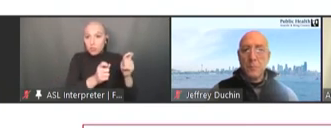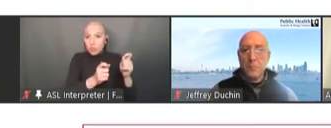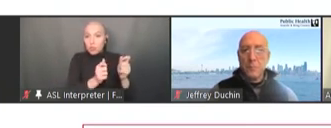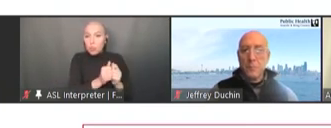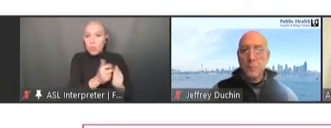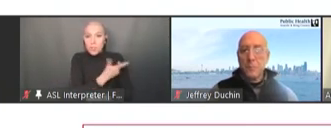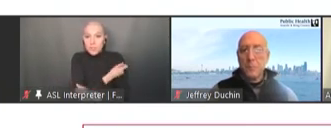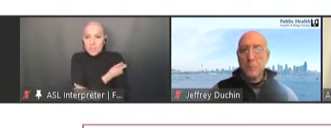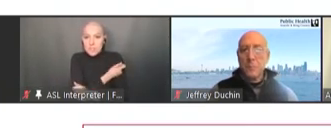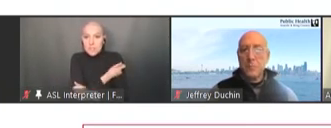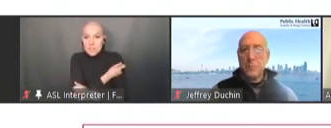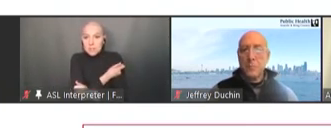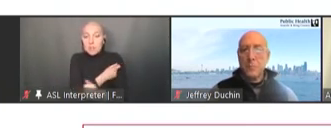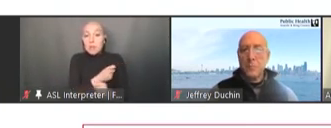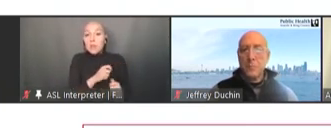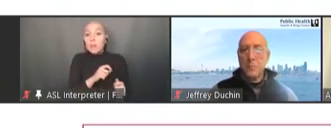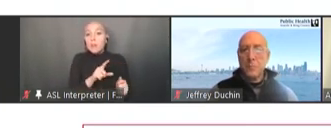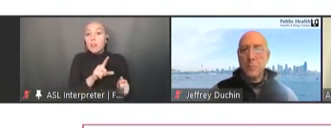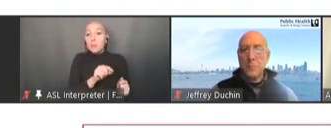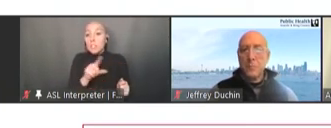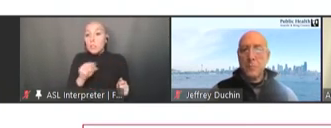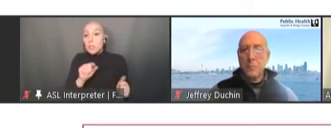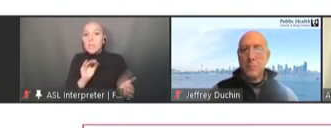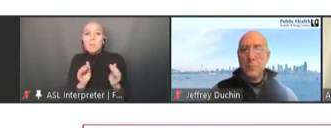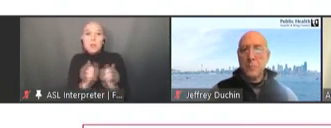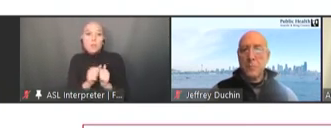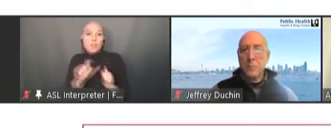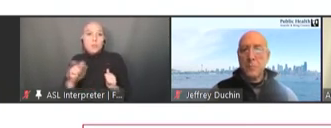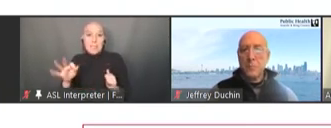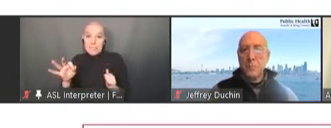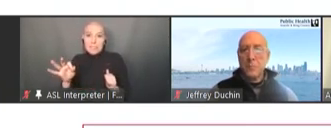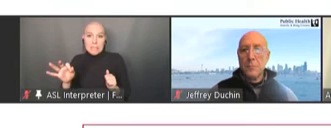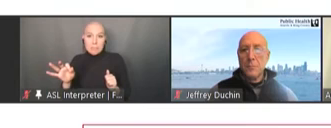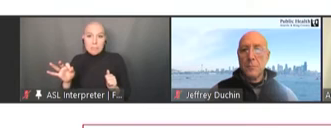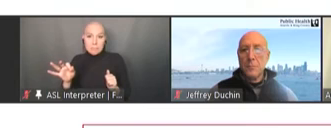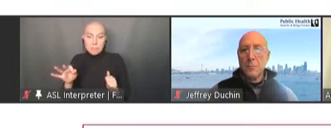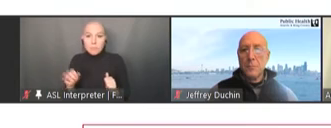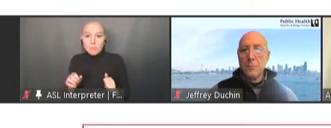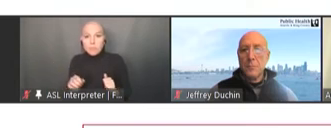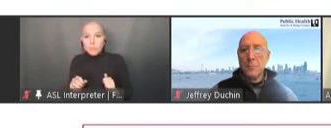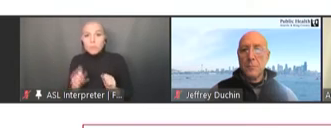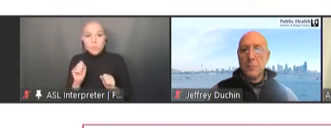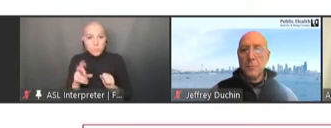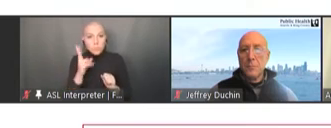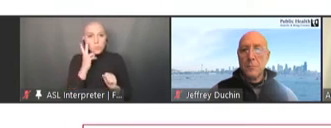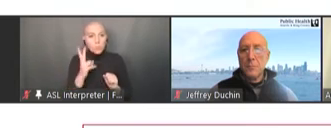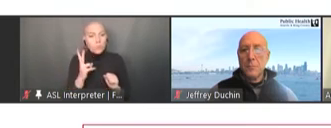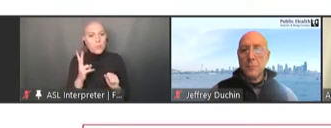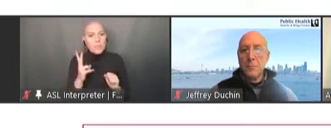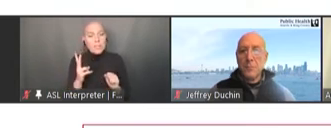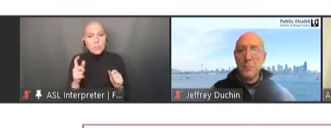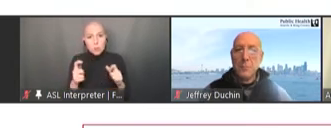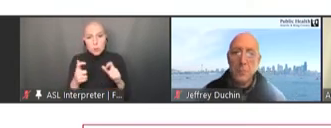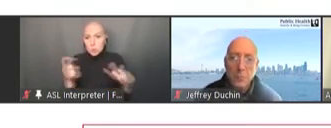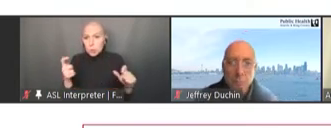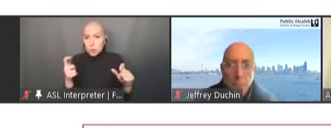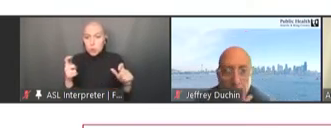administered in 2019. So, you can see there is a precipitous drop in immunization services